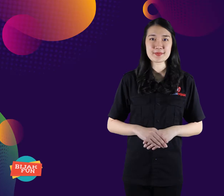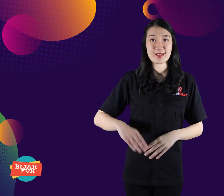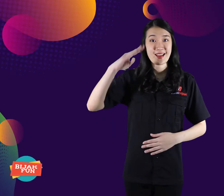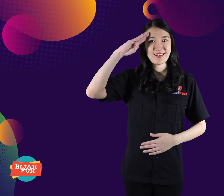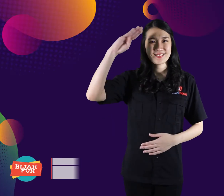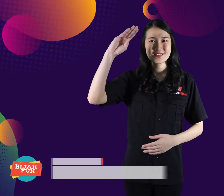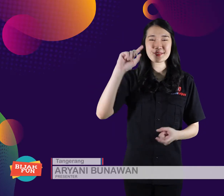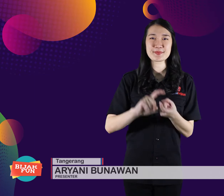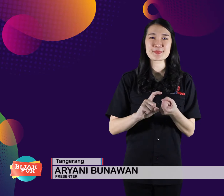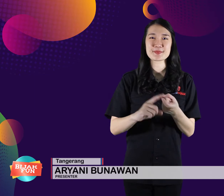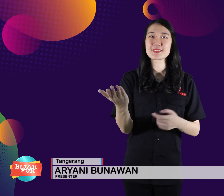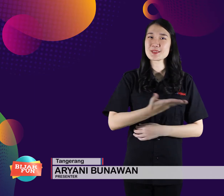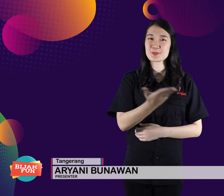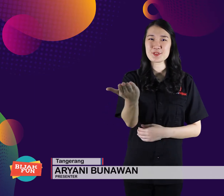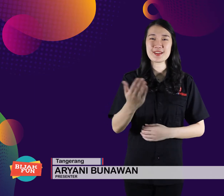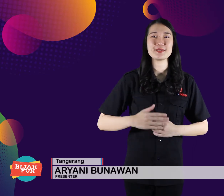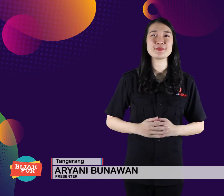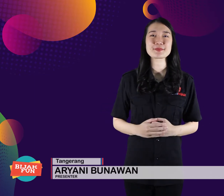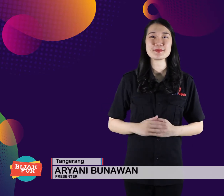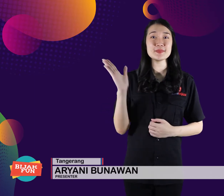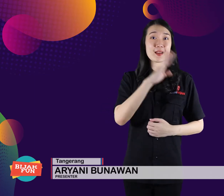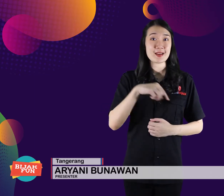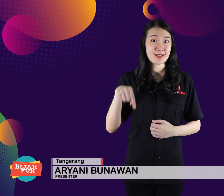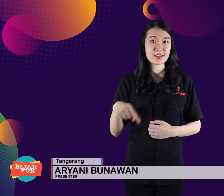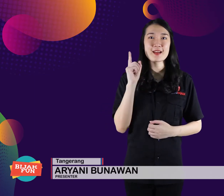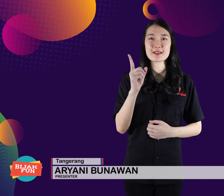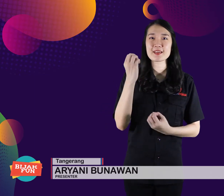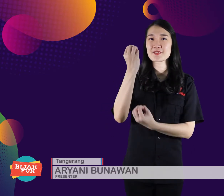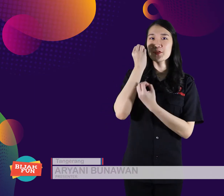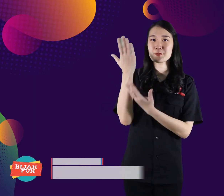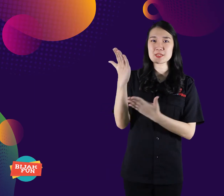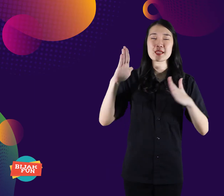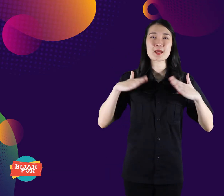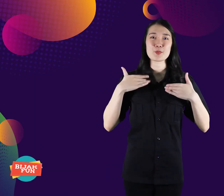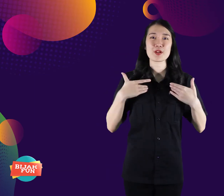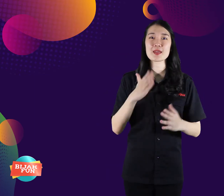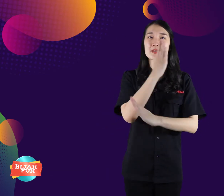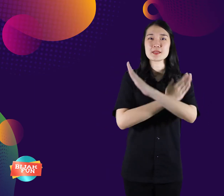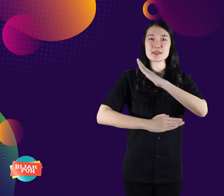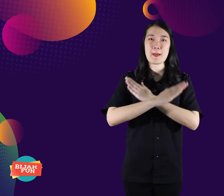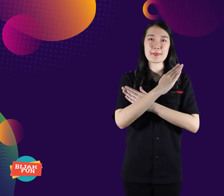Hello my friends. Today I want to inform you about Disability entertainment.